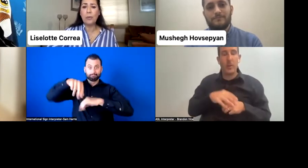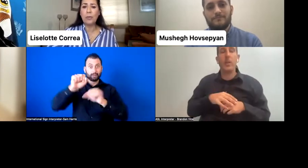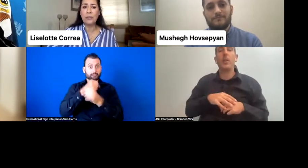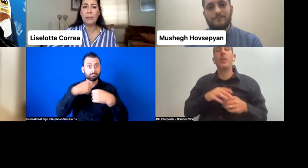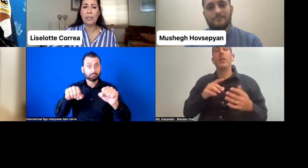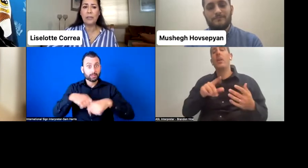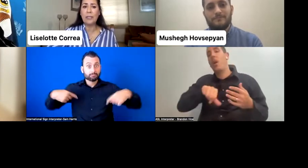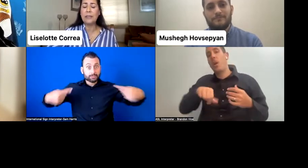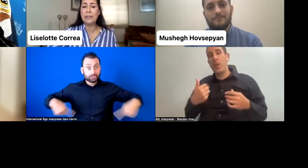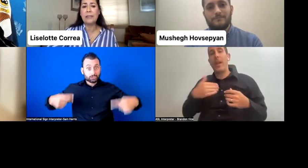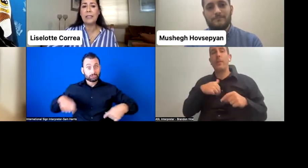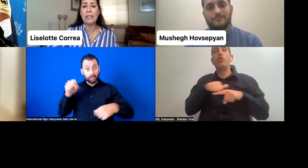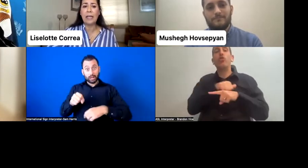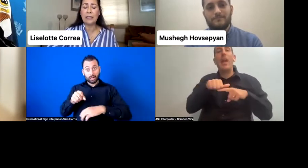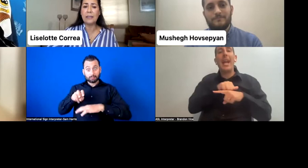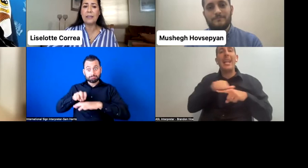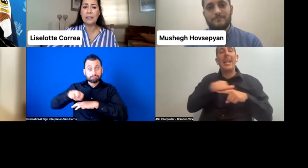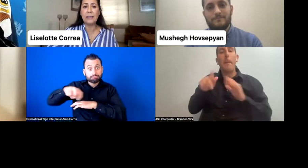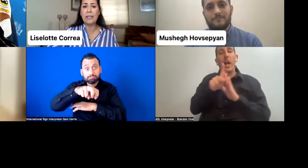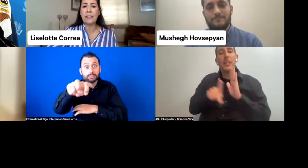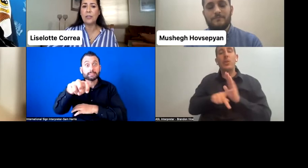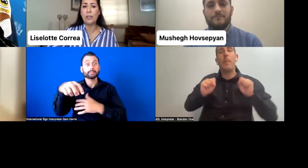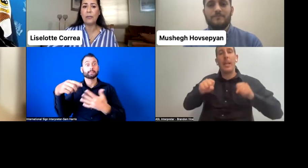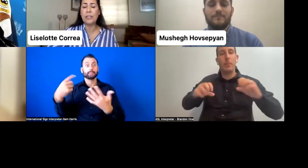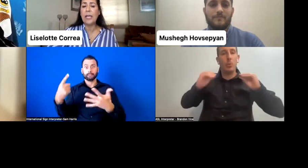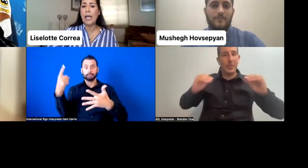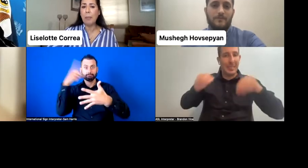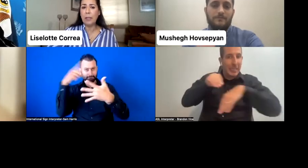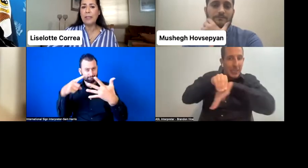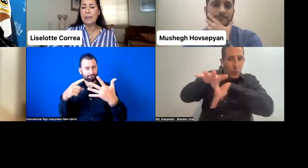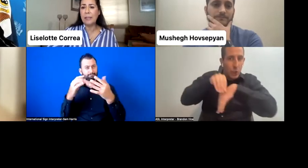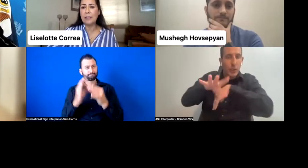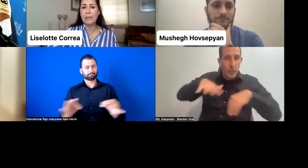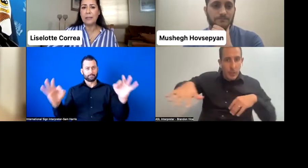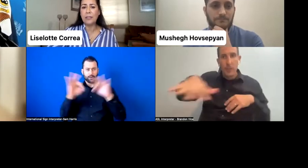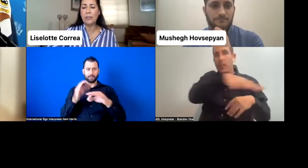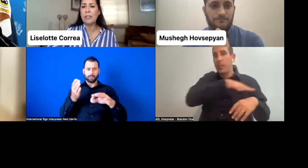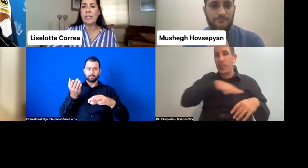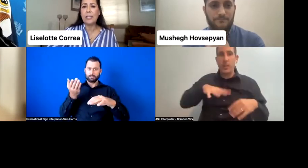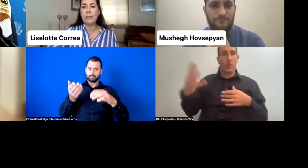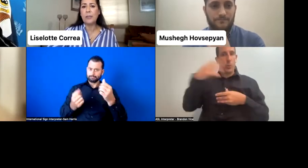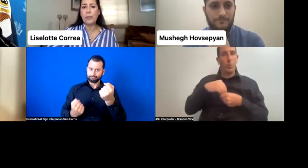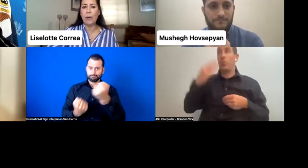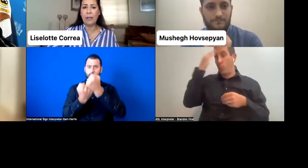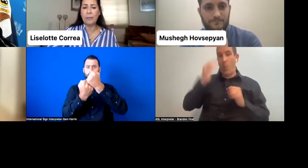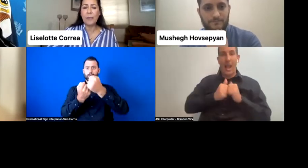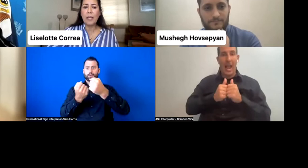non-discrimination at Citizen-- at the Citizen Attention Office and polling stations is still required.